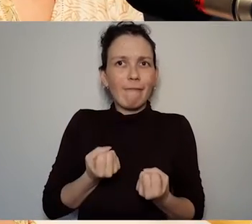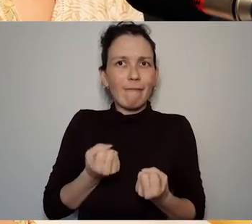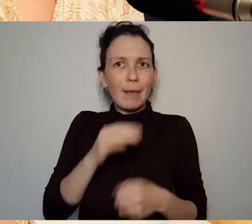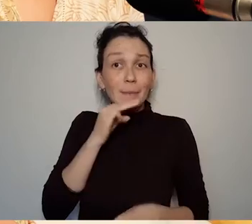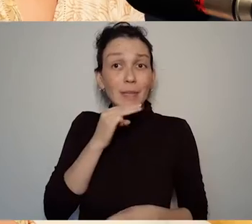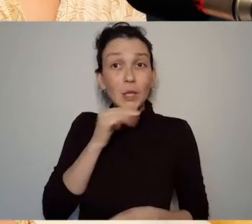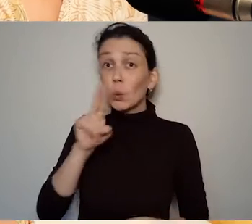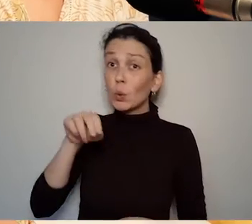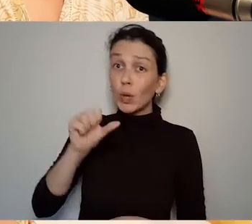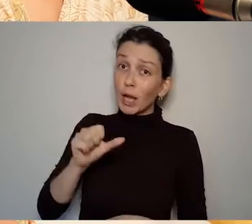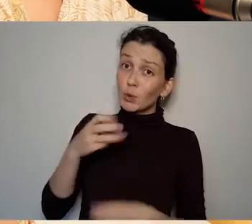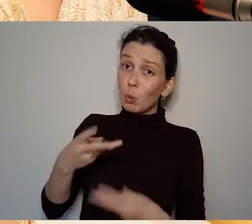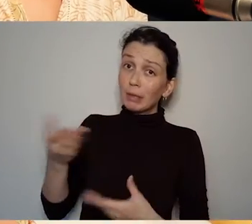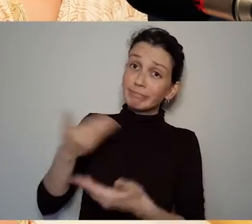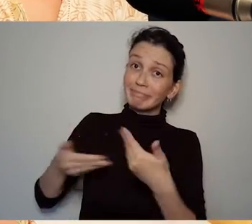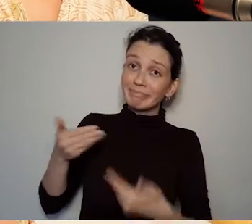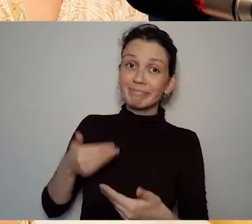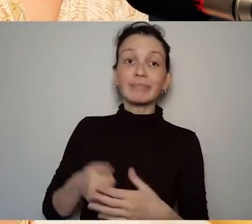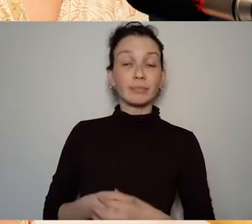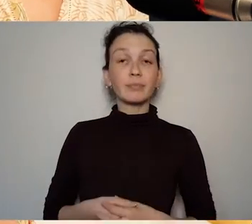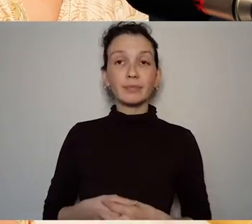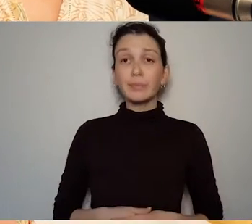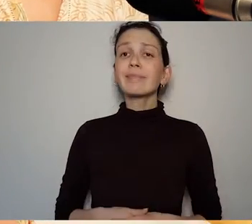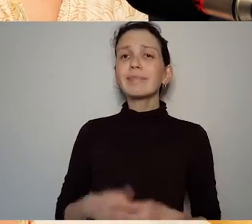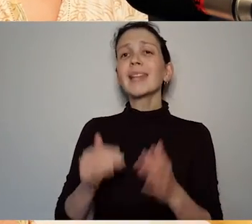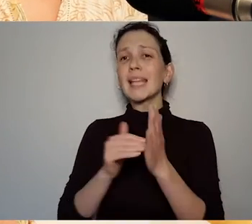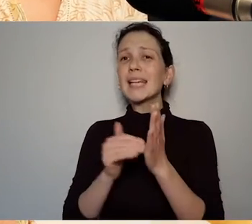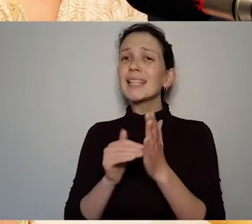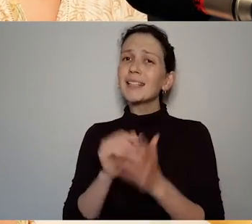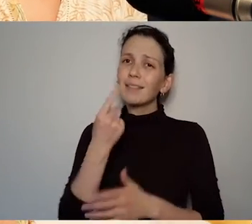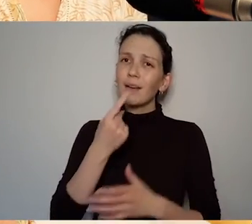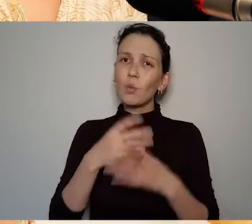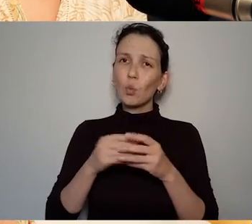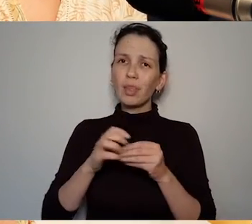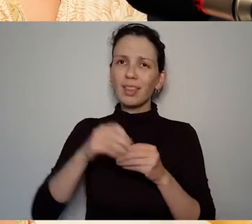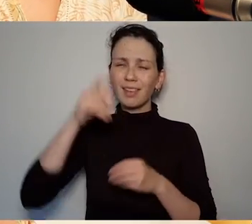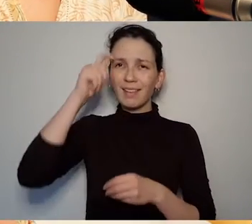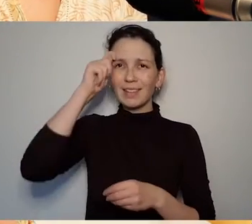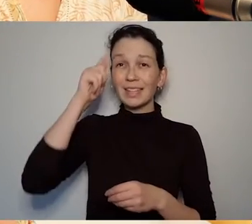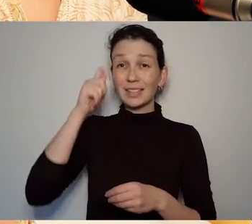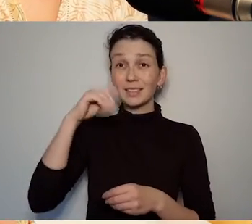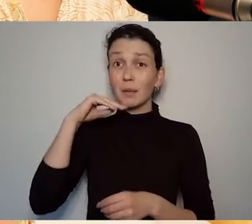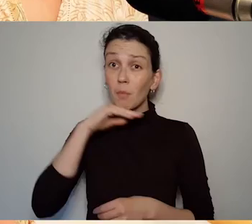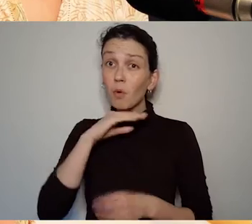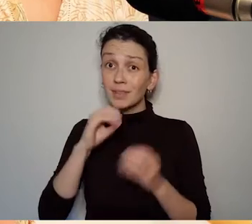suppose one one thing that it's important for us to say is that we neither we are not Deaf